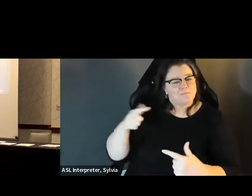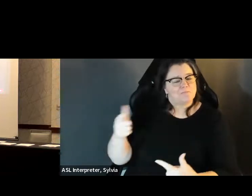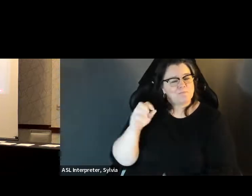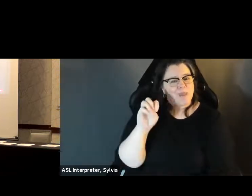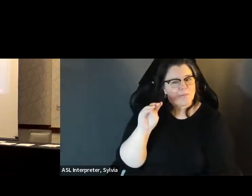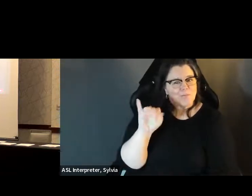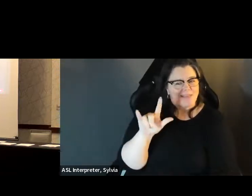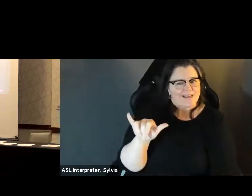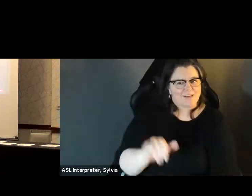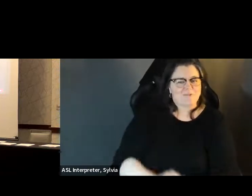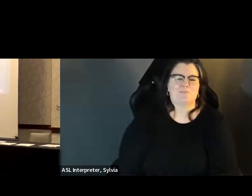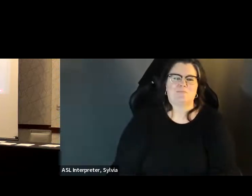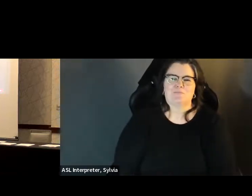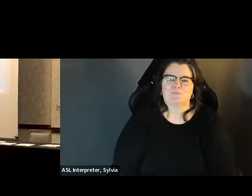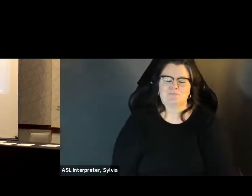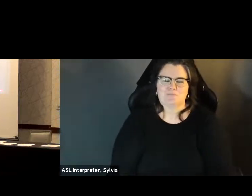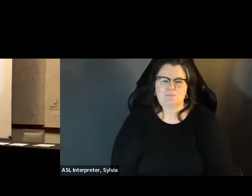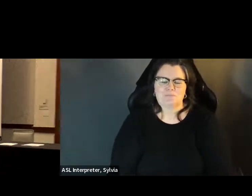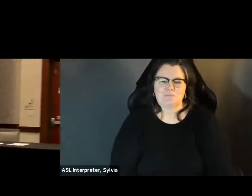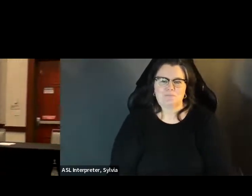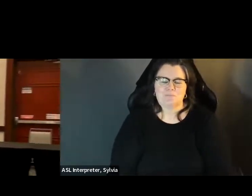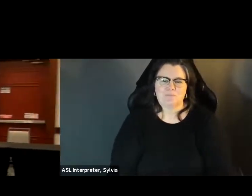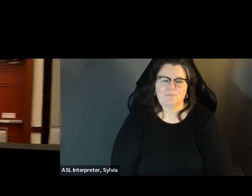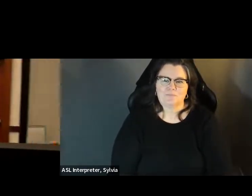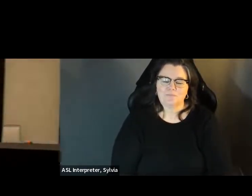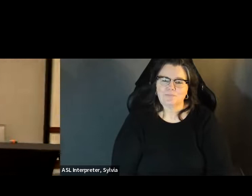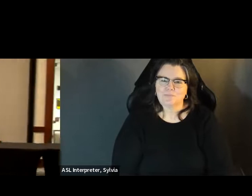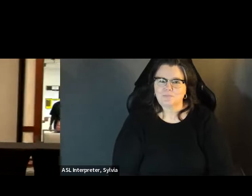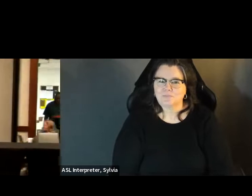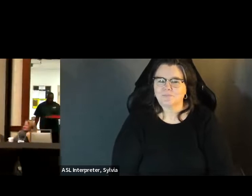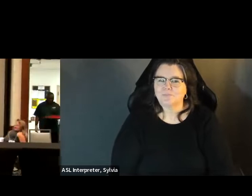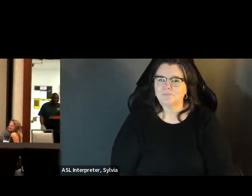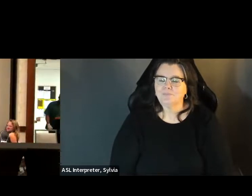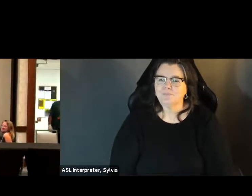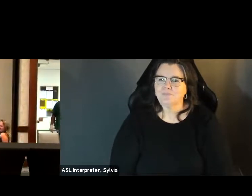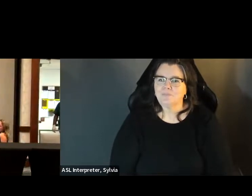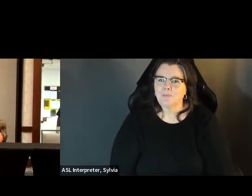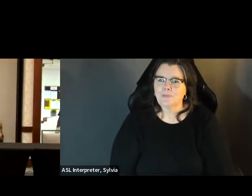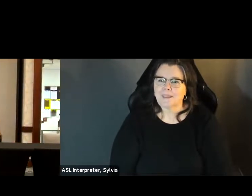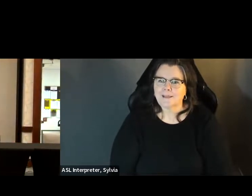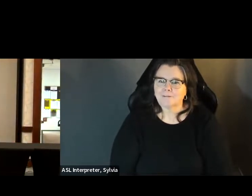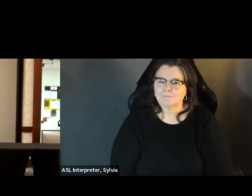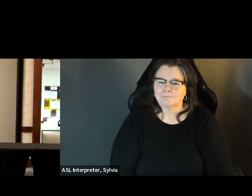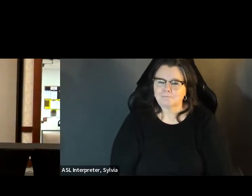she also worked on, worked with people to judge, and his husband chasten as Chasten's body, woman and trip director, and was the first visibly disabled staffer in the in a presidential primary ever so rather than listen to me drone on how amazing She is i'm just gonna hand it disabled staffer in the presidency ever. I'm just going to hand it over to Emily .